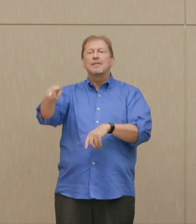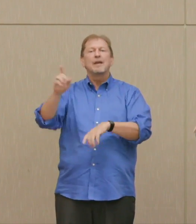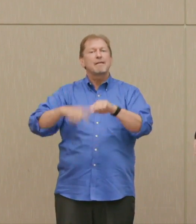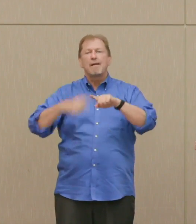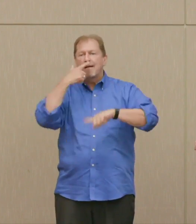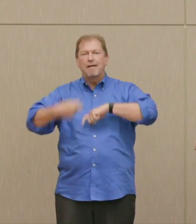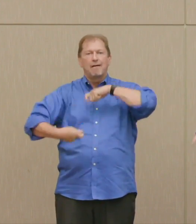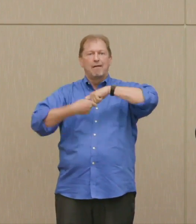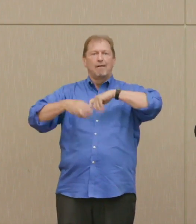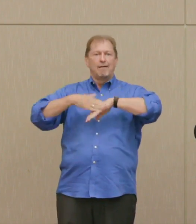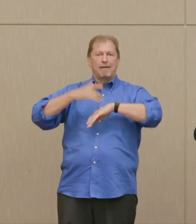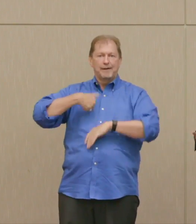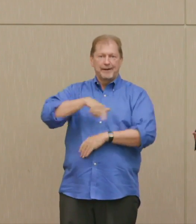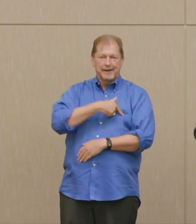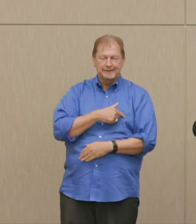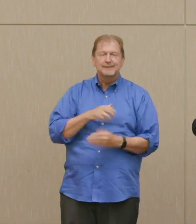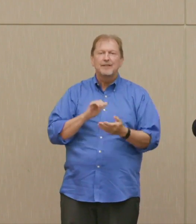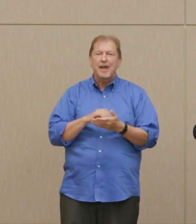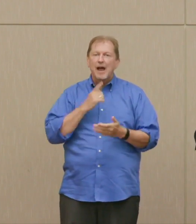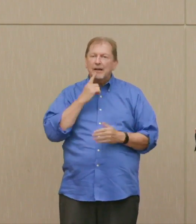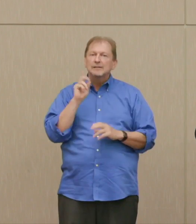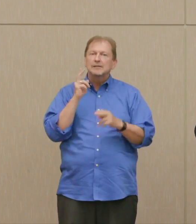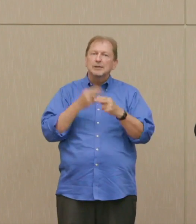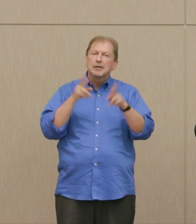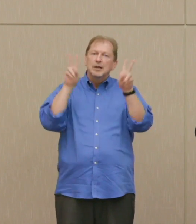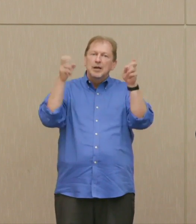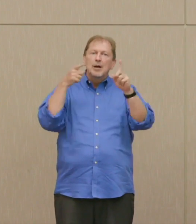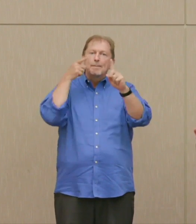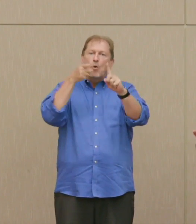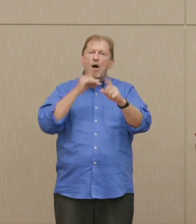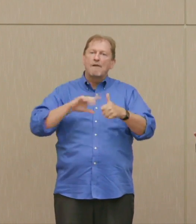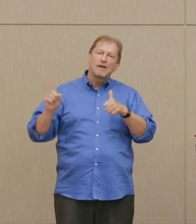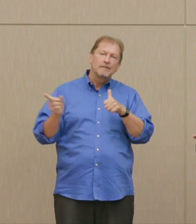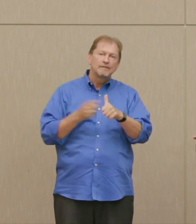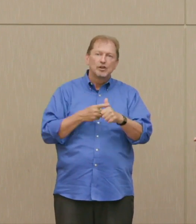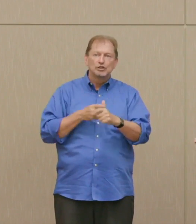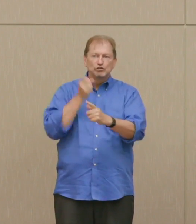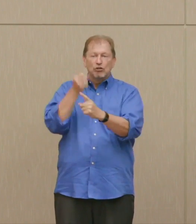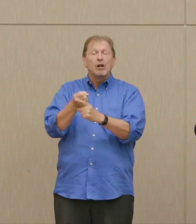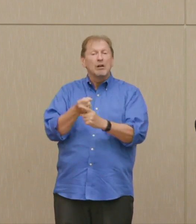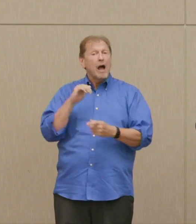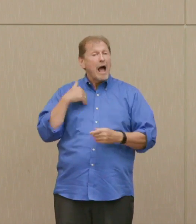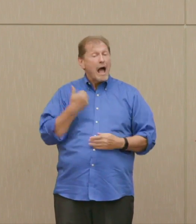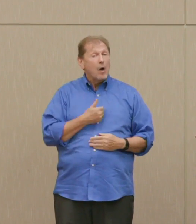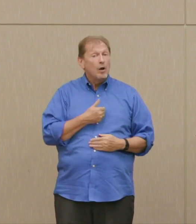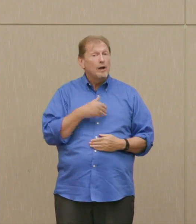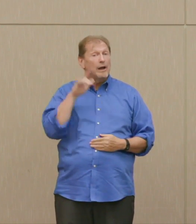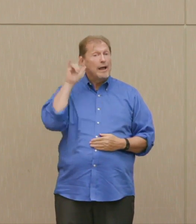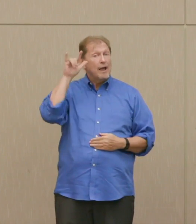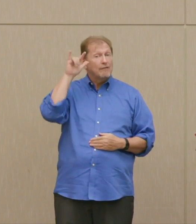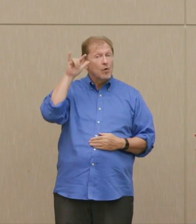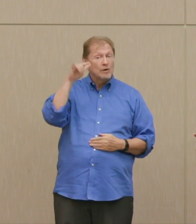Dr. Ellsberg: That has been the essence of our air force, and navy, Polaris/Trident war